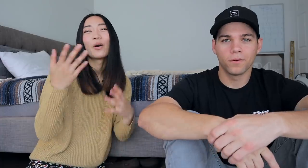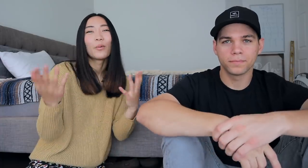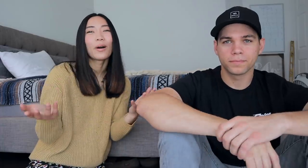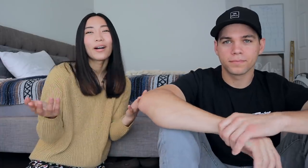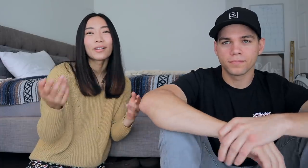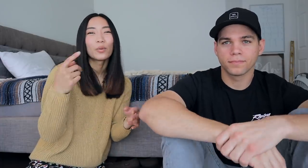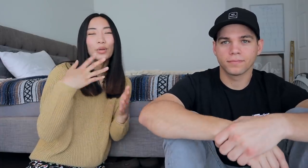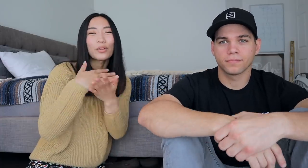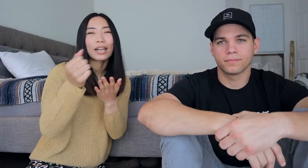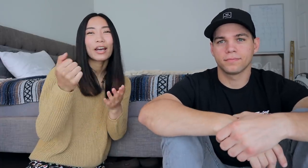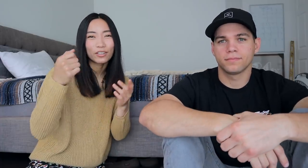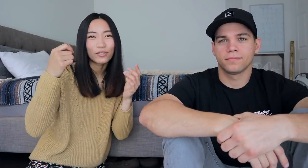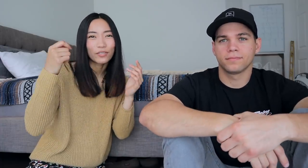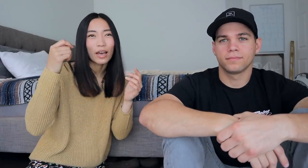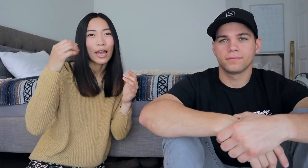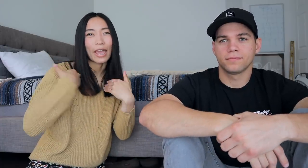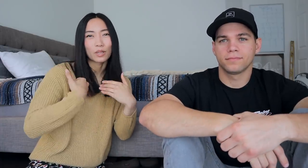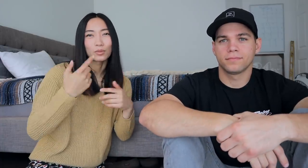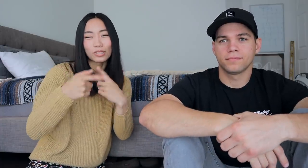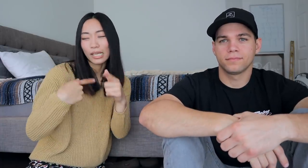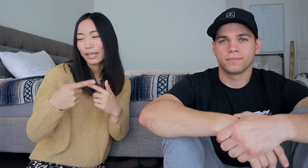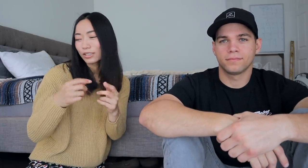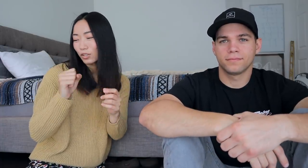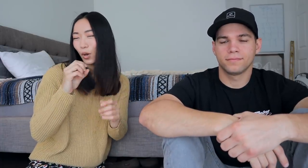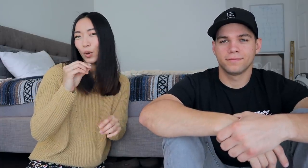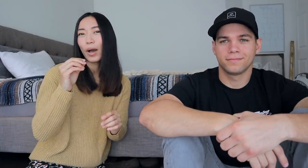okay well we ran out of animal signs so